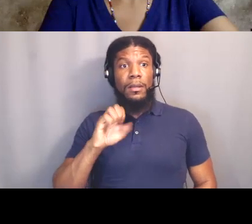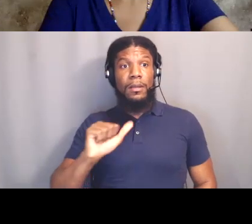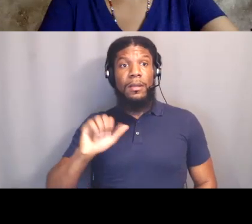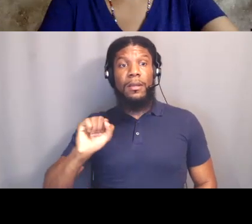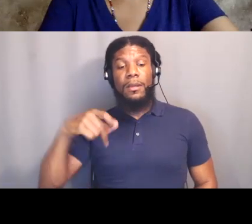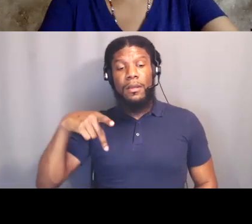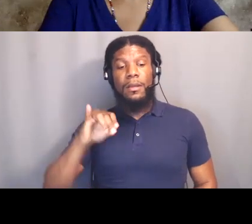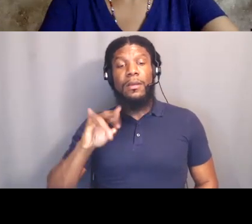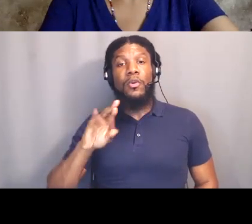Did y'all watch it?